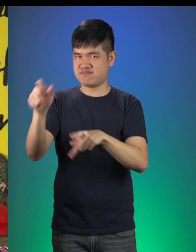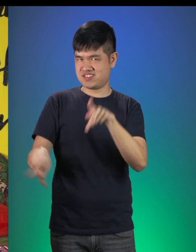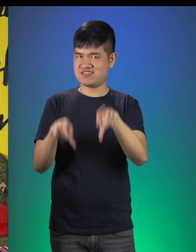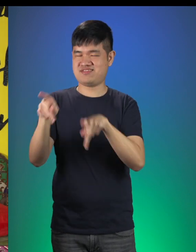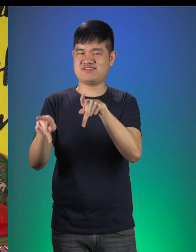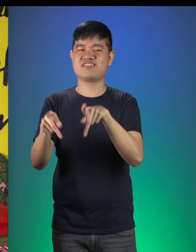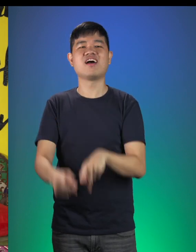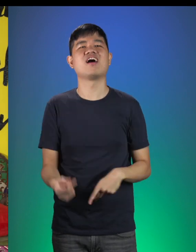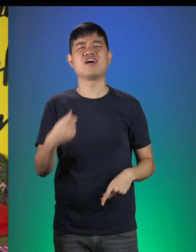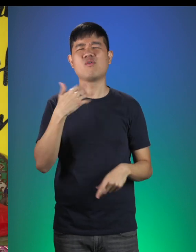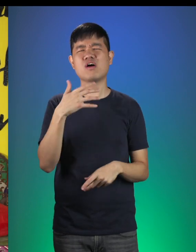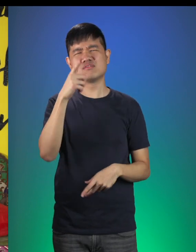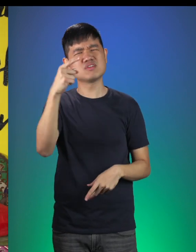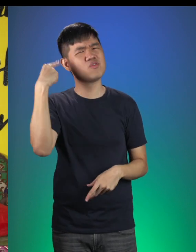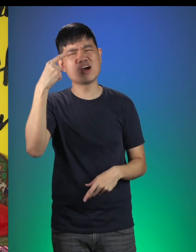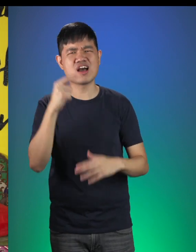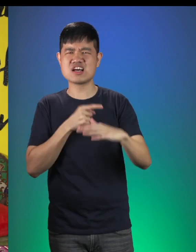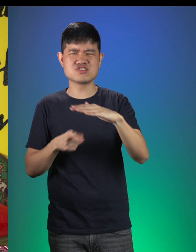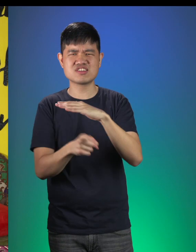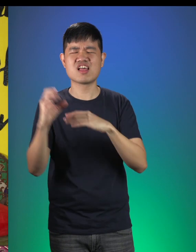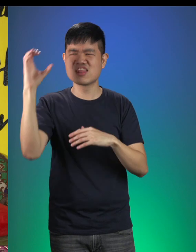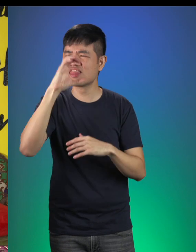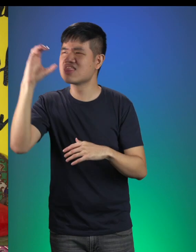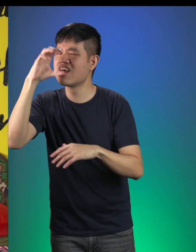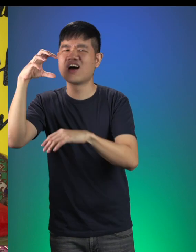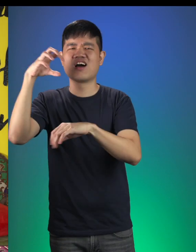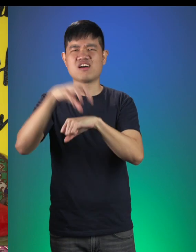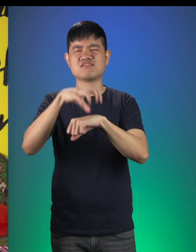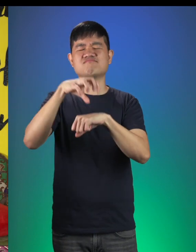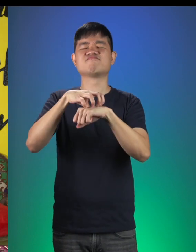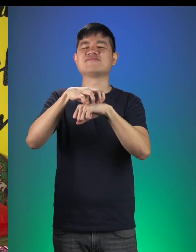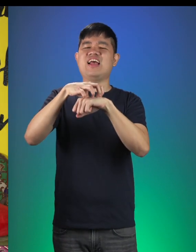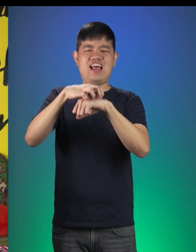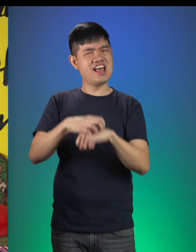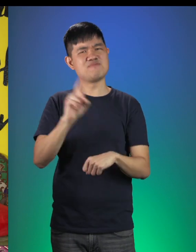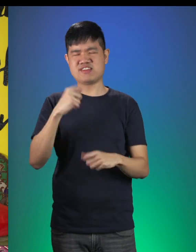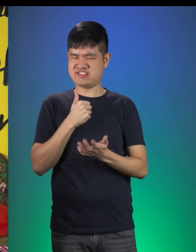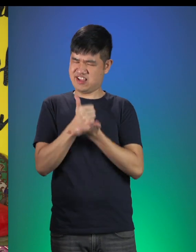and looks like you’ve had a crazy adventure looking for this cake. I shall help you!